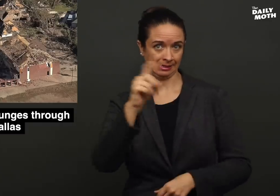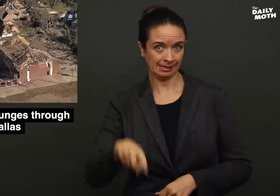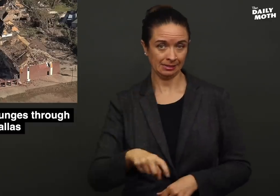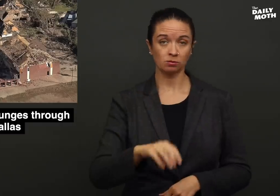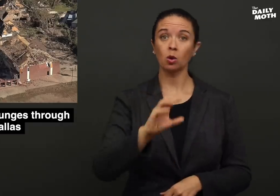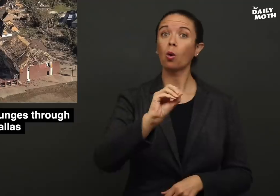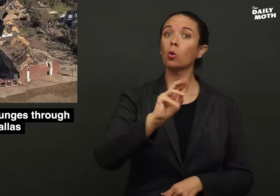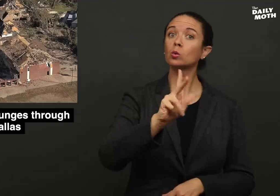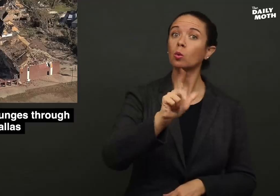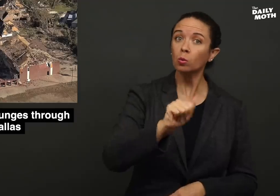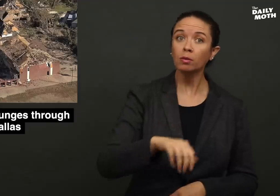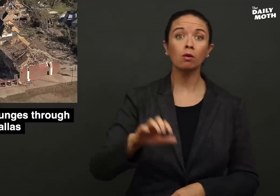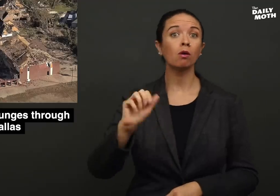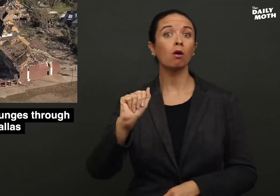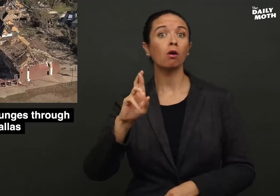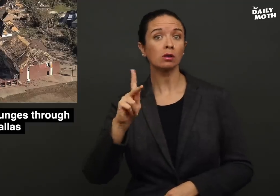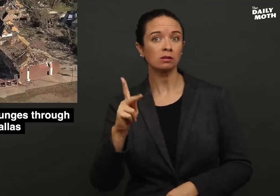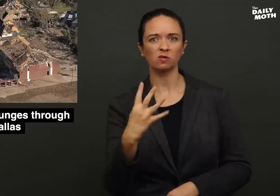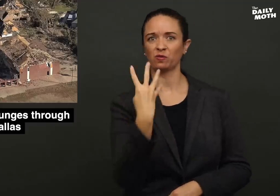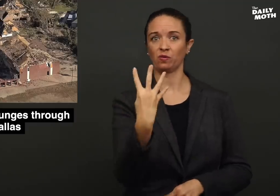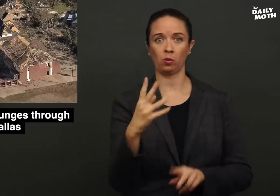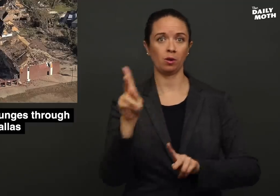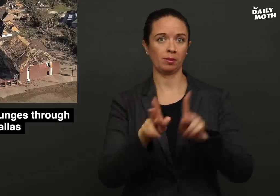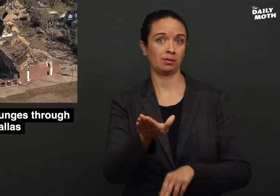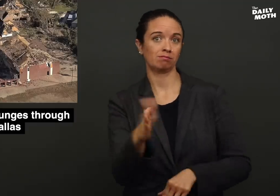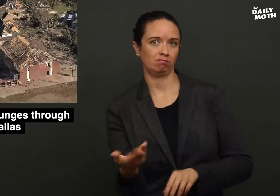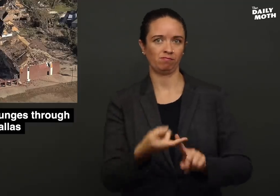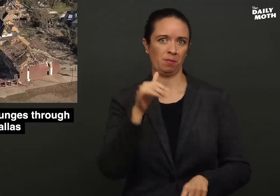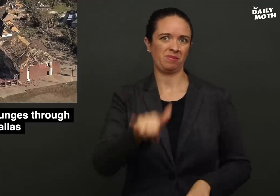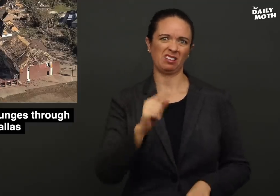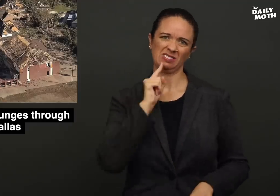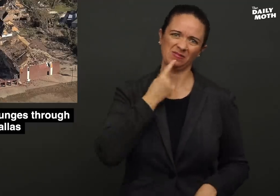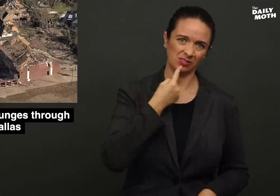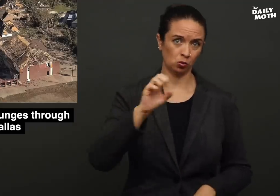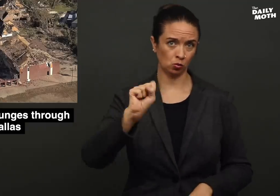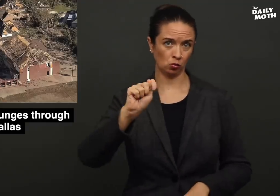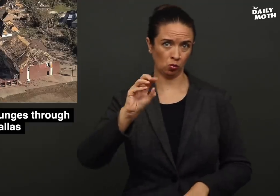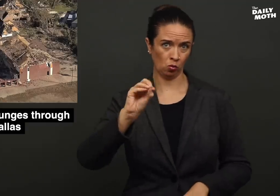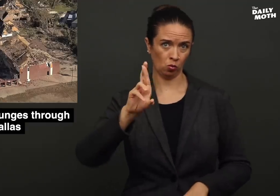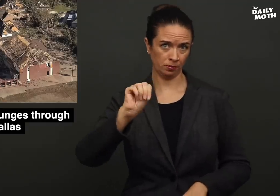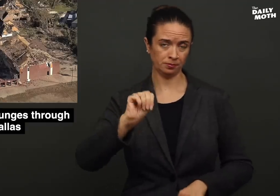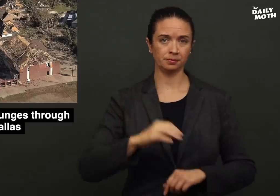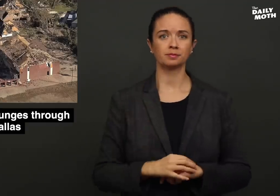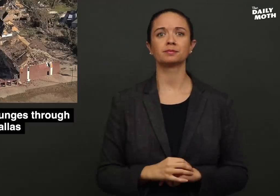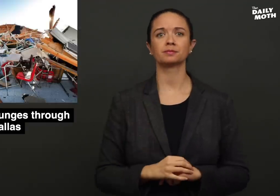In Oklahoma and Arkansas, there were 4 dead from the severe storm.